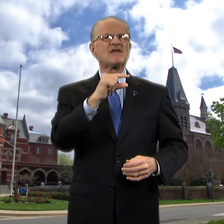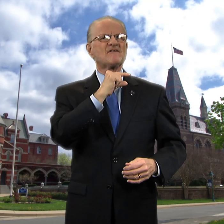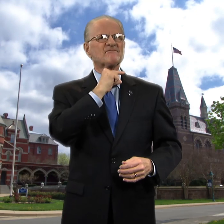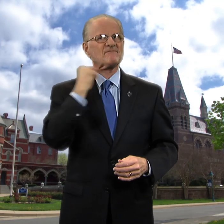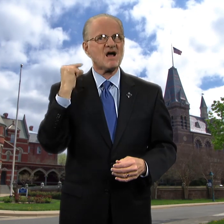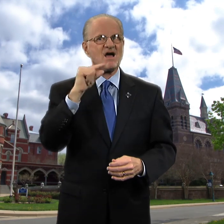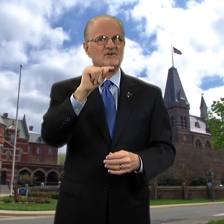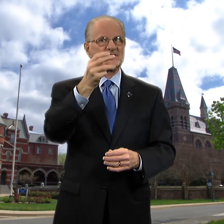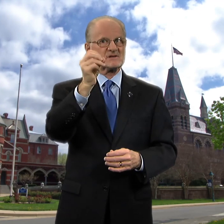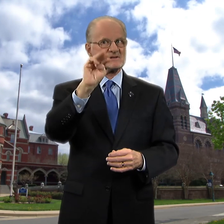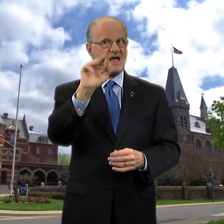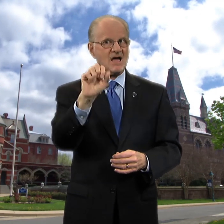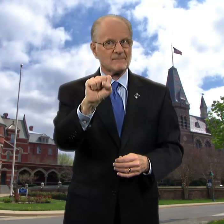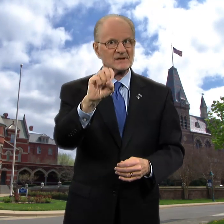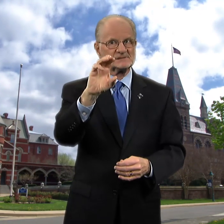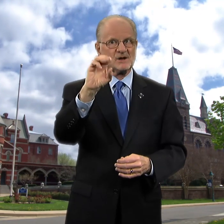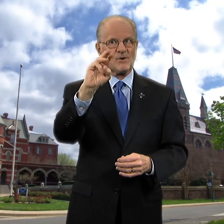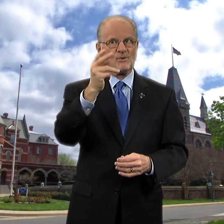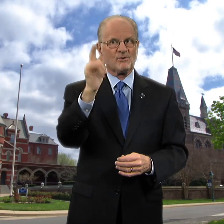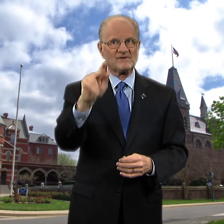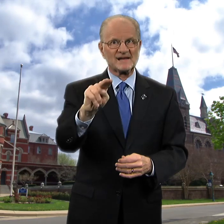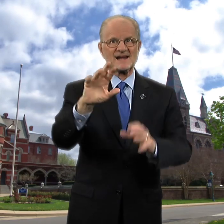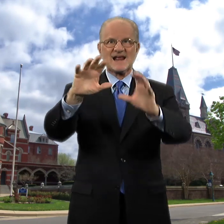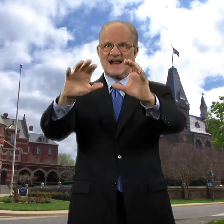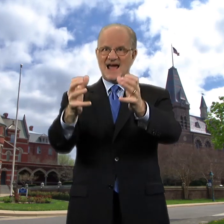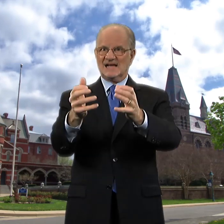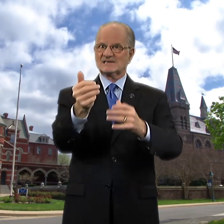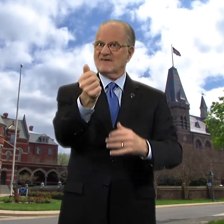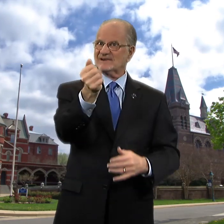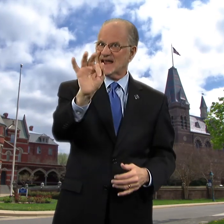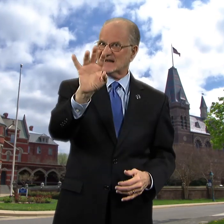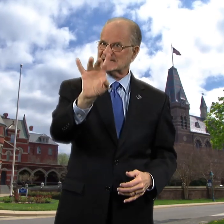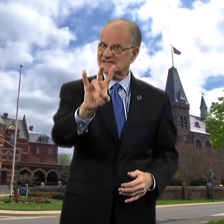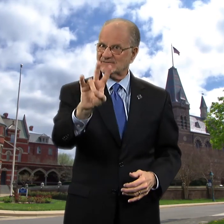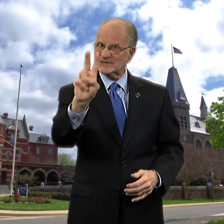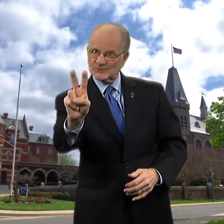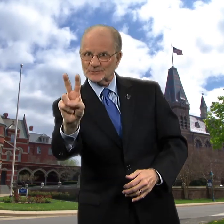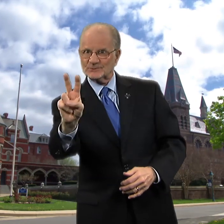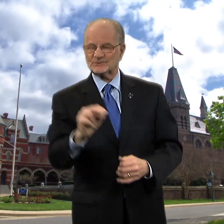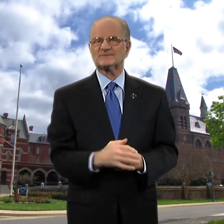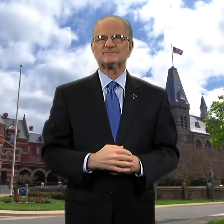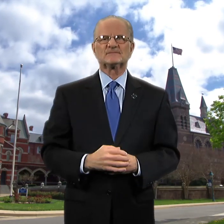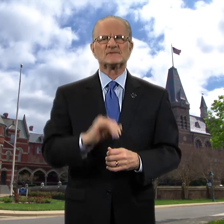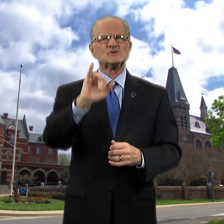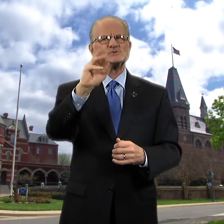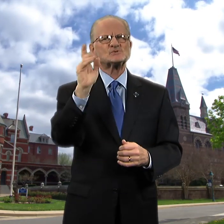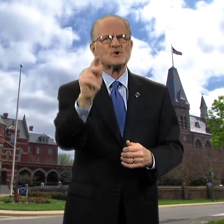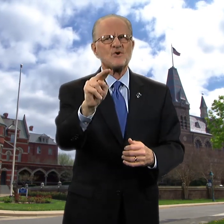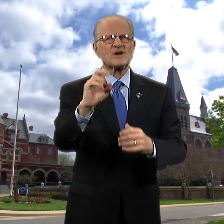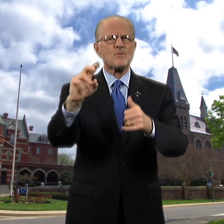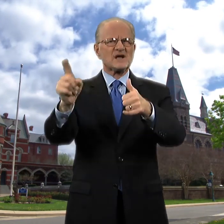and Father Thomas Coughlin, class of 1972.